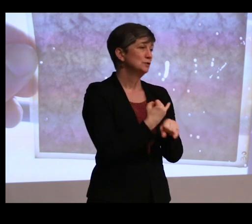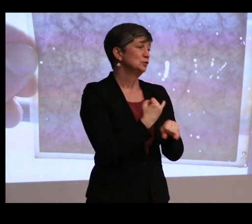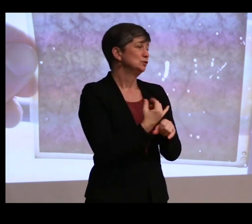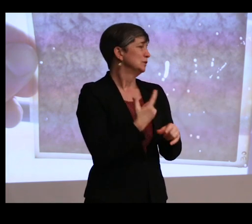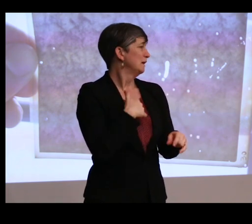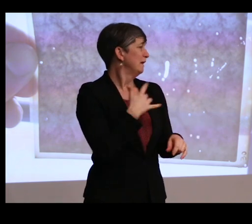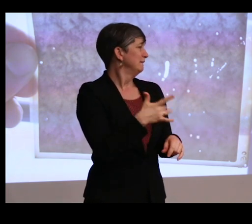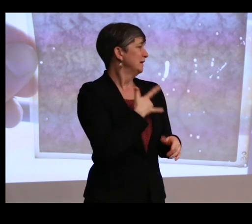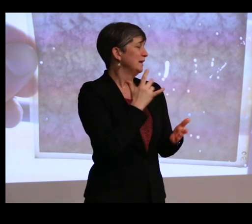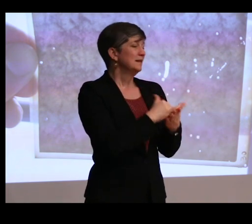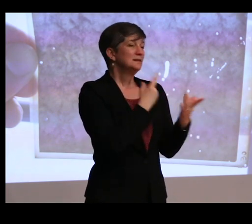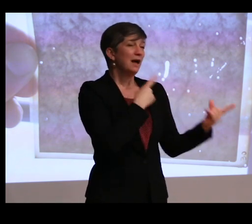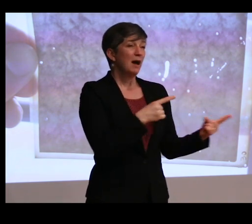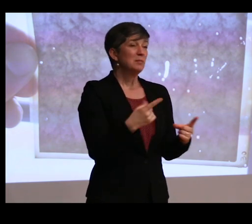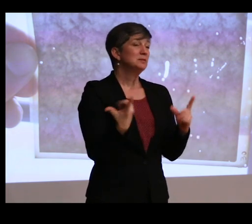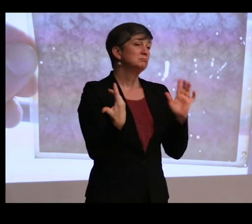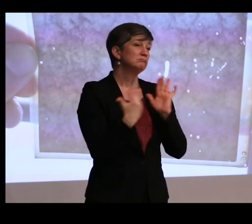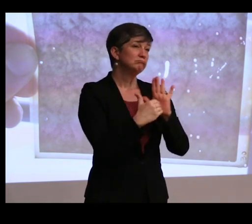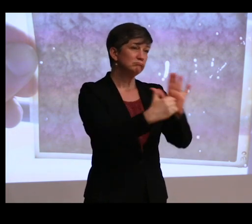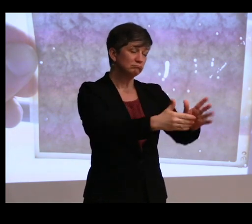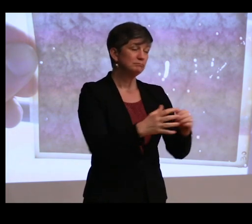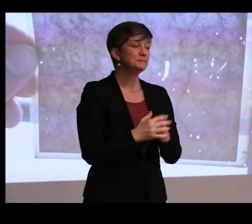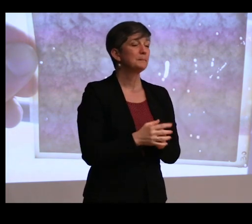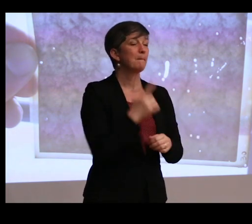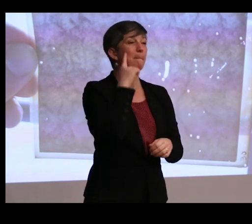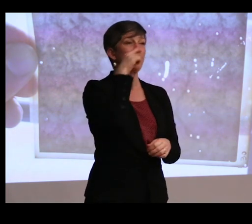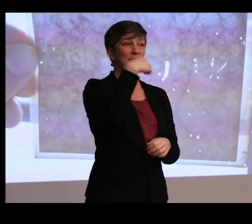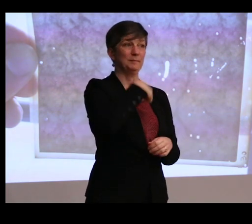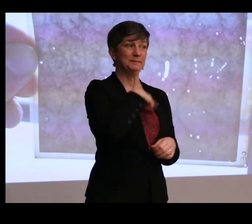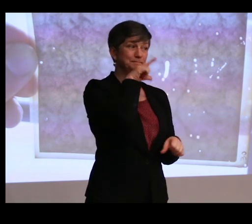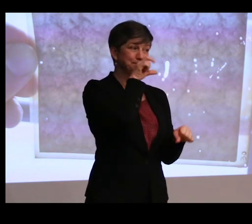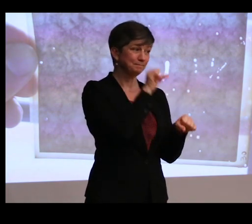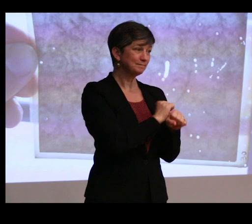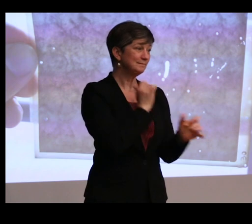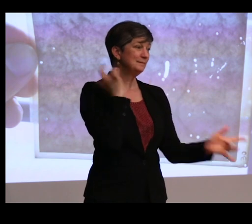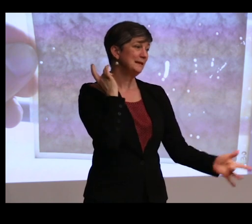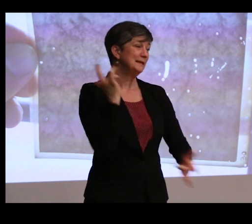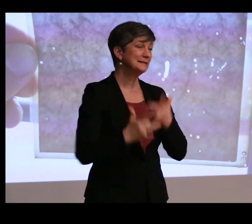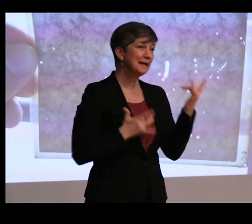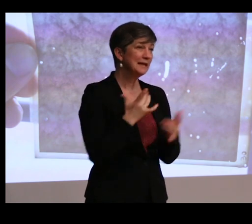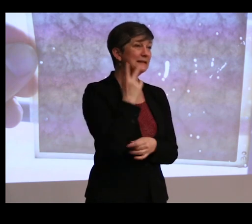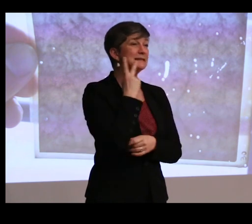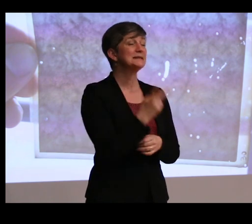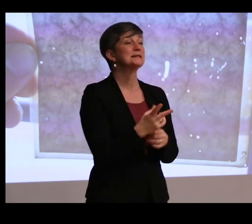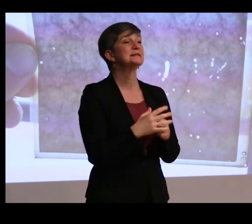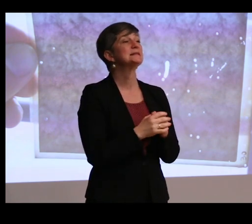I feel like this happens a fair amount. To me, what's really exciting is seeing basically